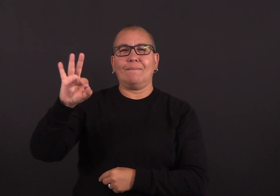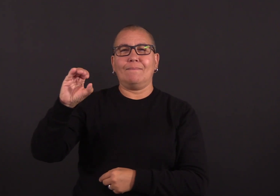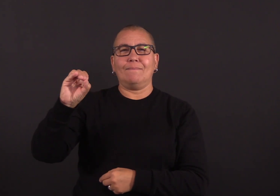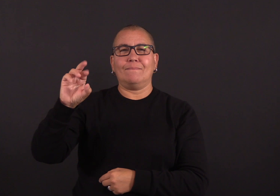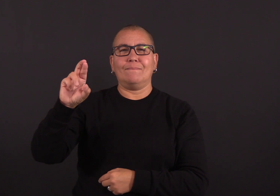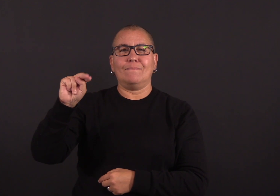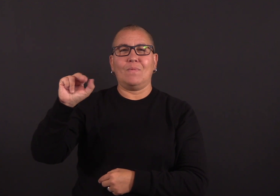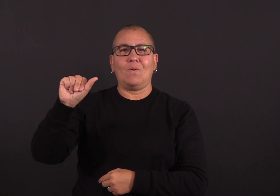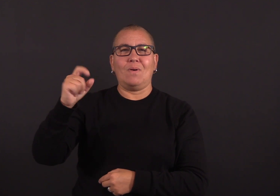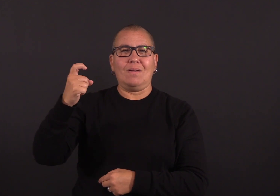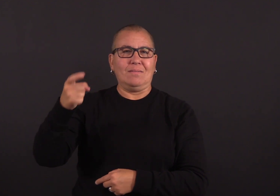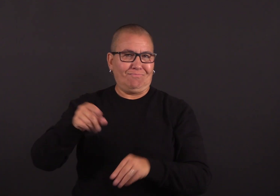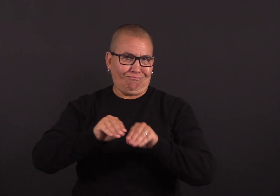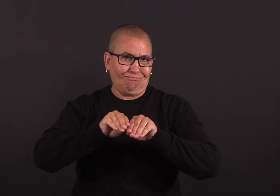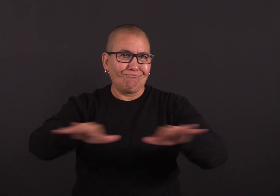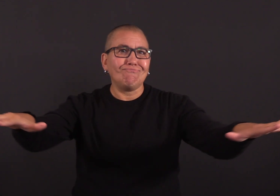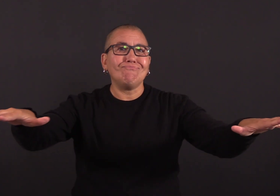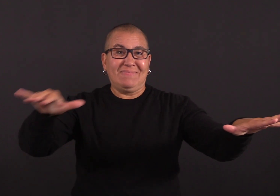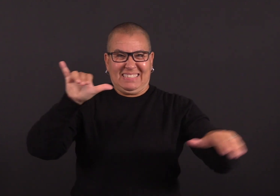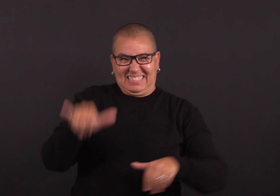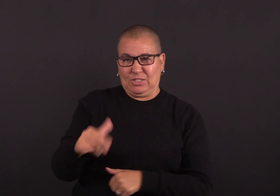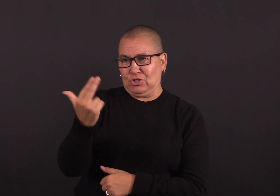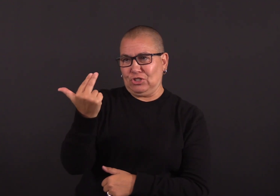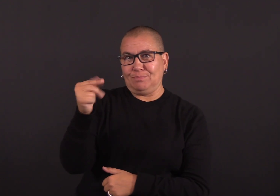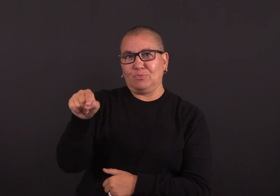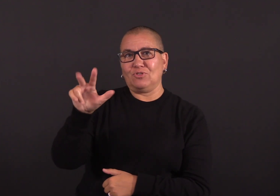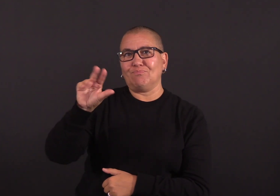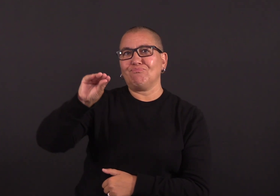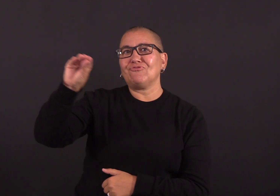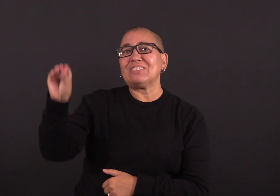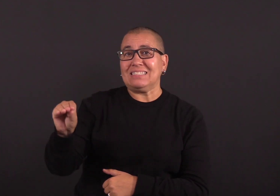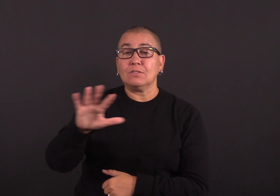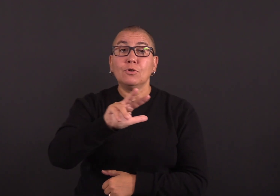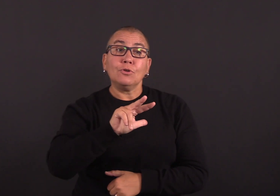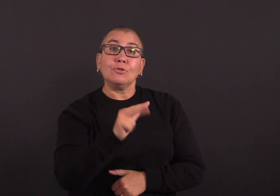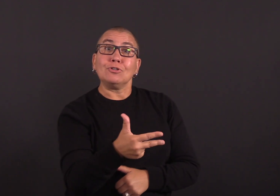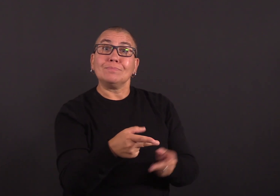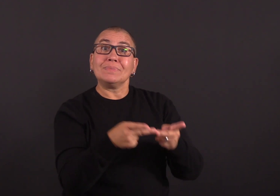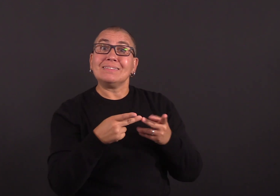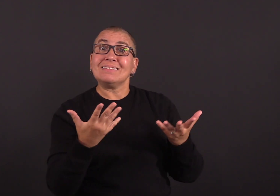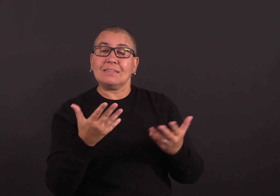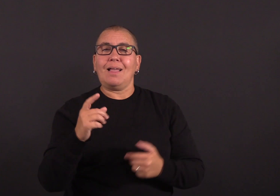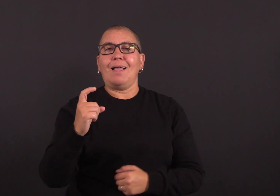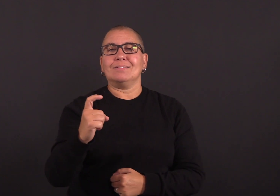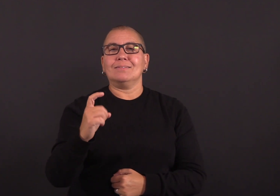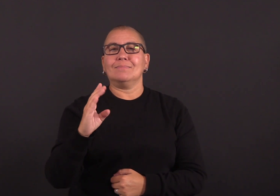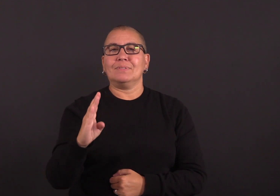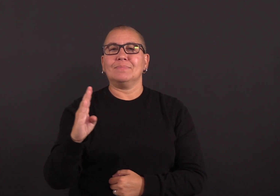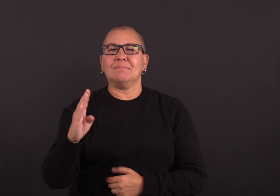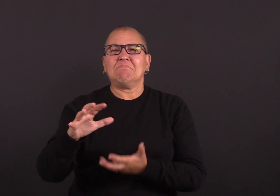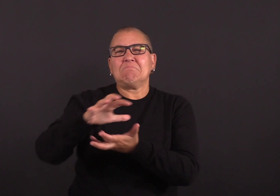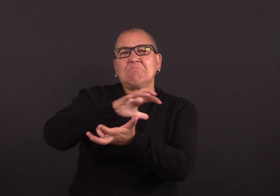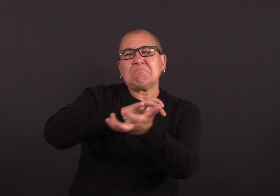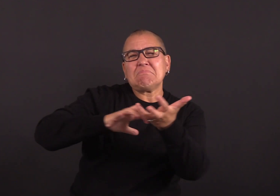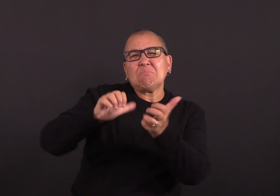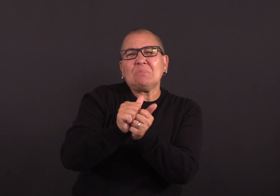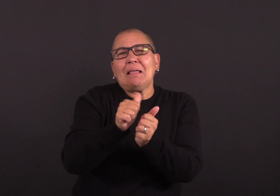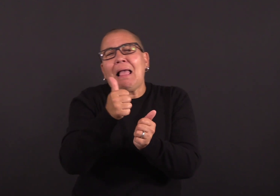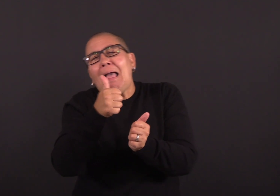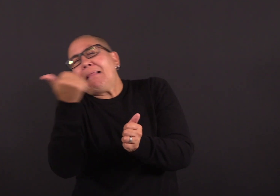which was more than any other single circulating SARS-CoV-2 strain. That same week, a strain called